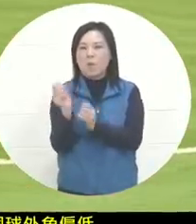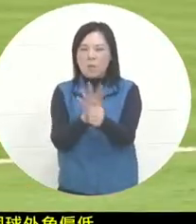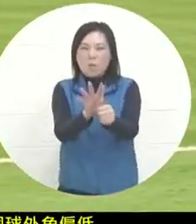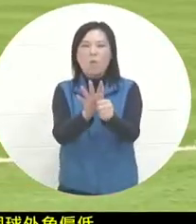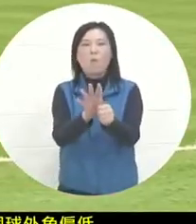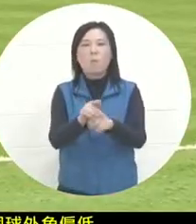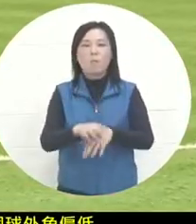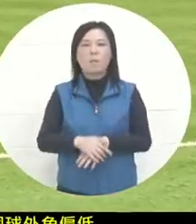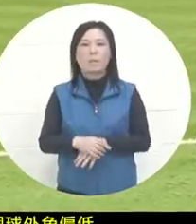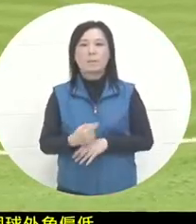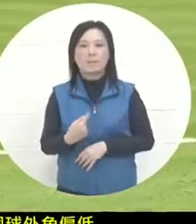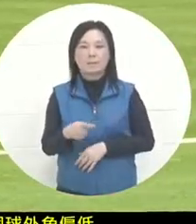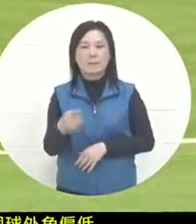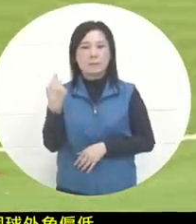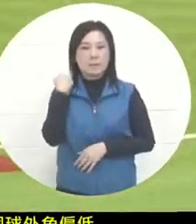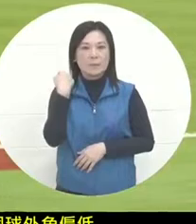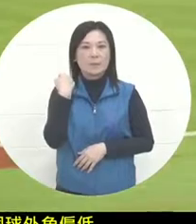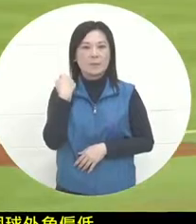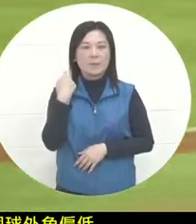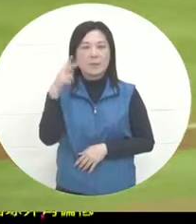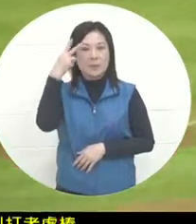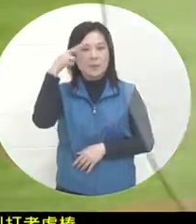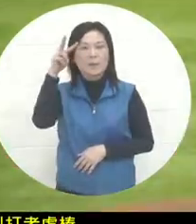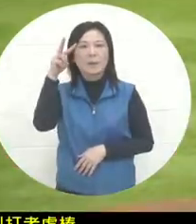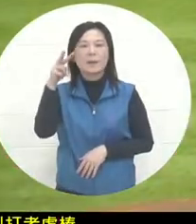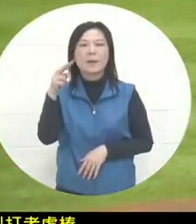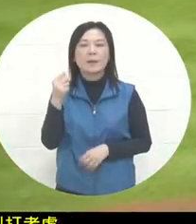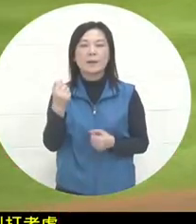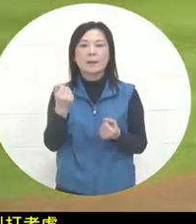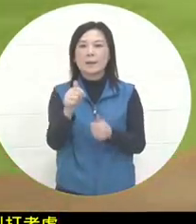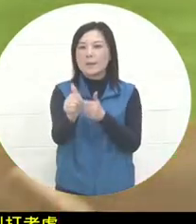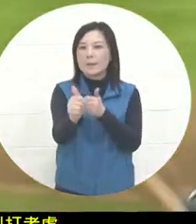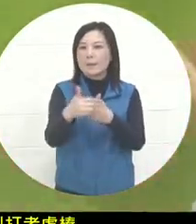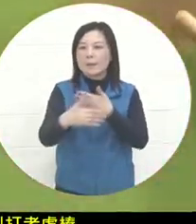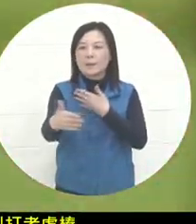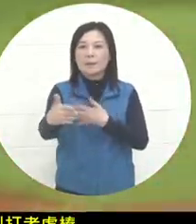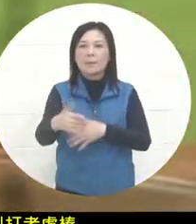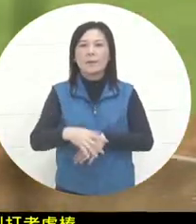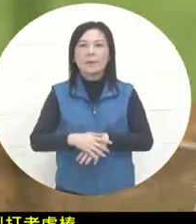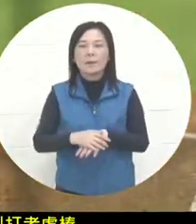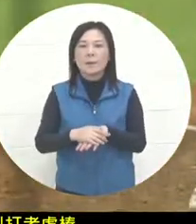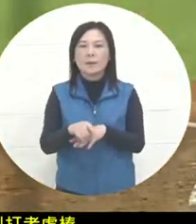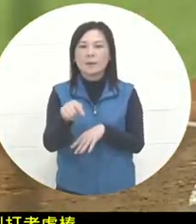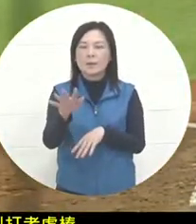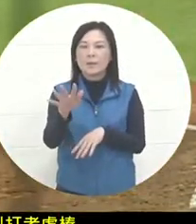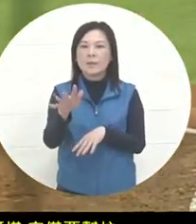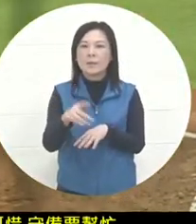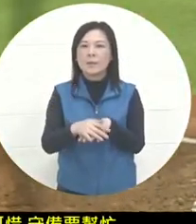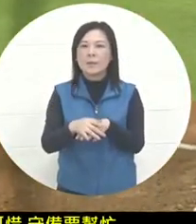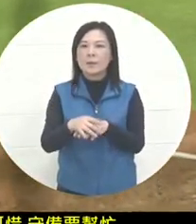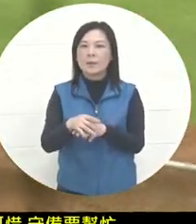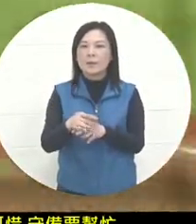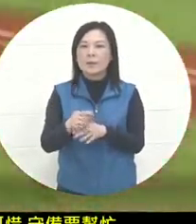This was also a situation that occurred more frequently in Mexico during the game yesterday.